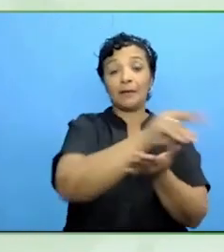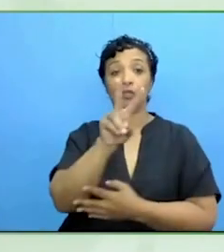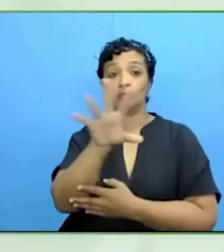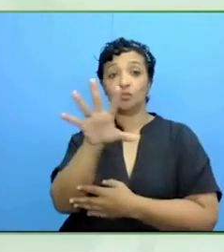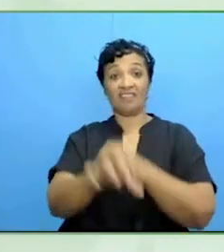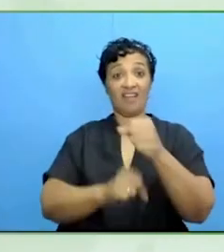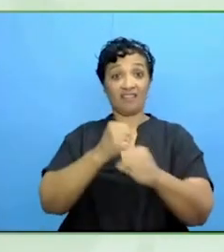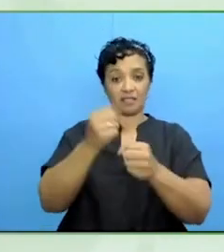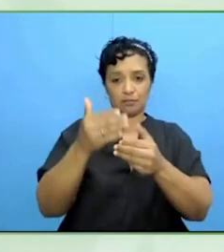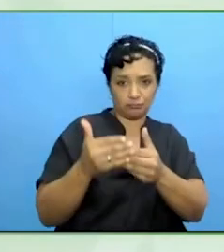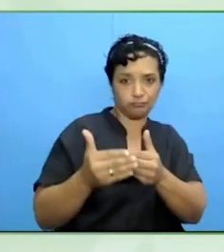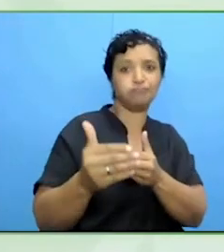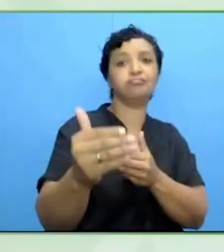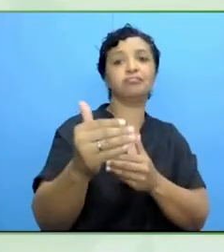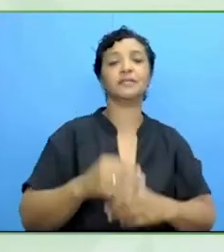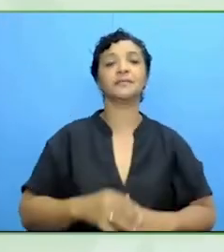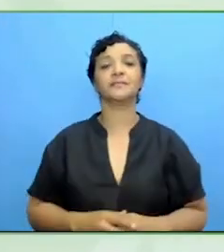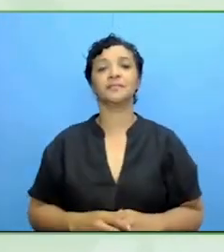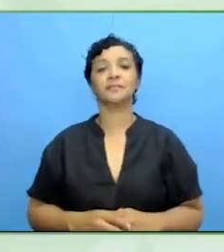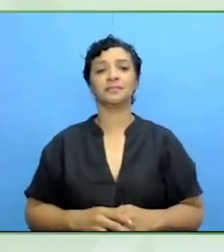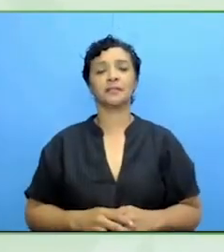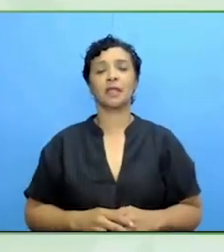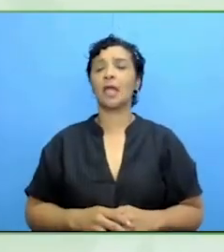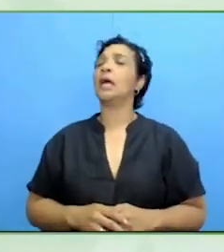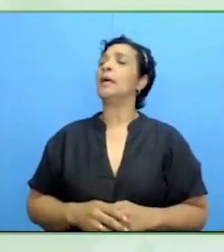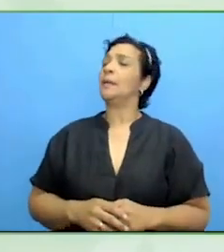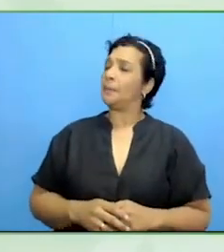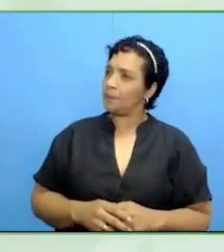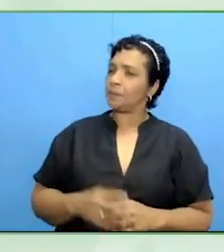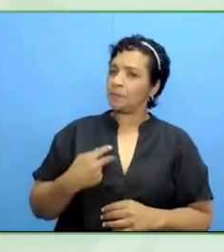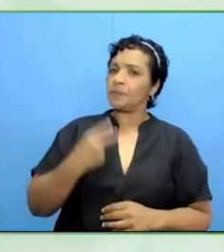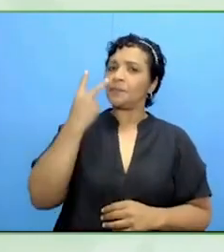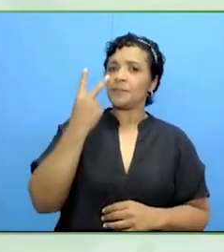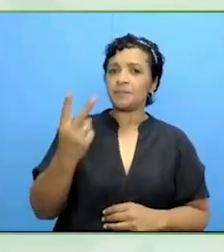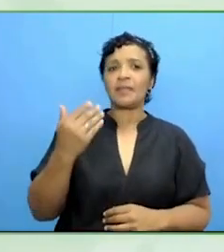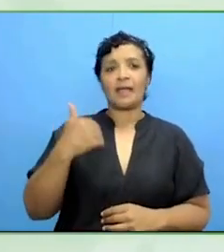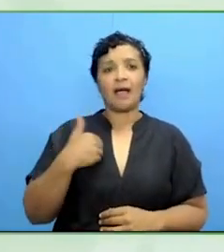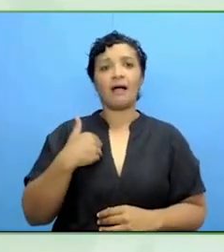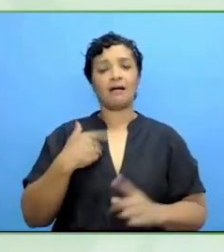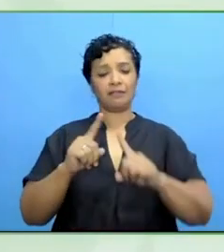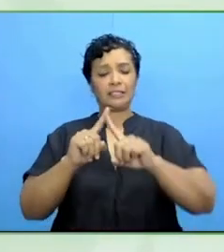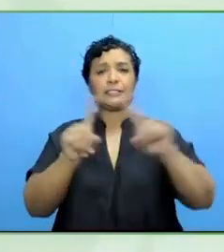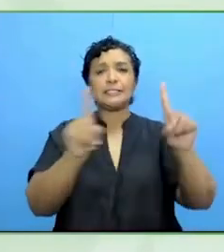There are significant issues like institutionalisation, homelessness, child poverty.